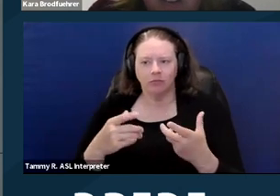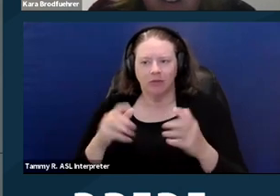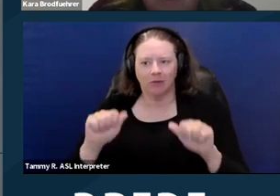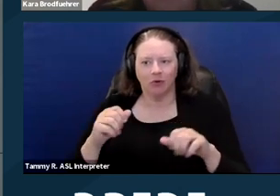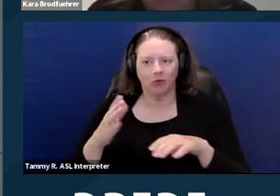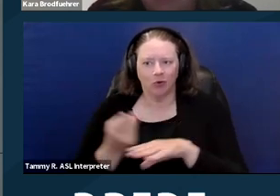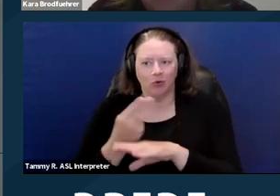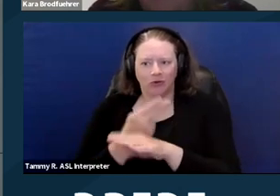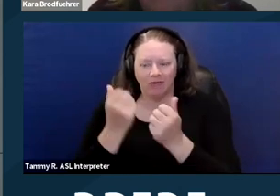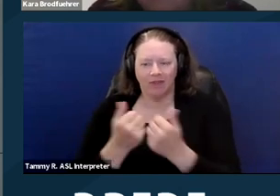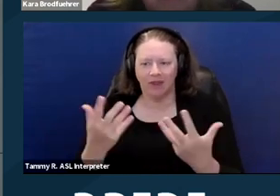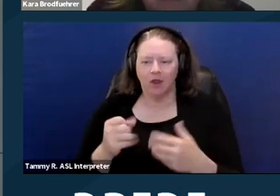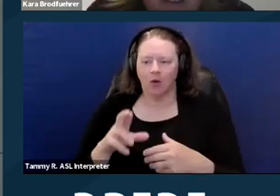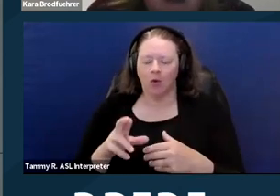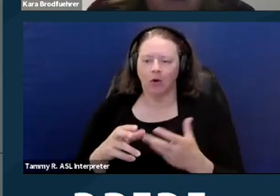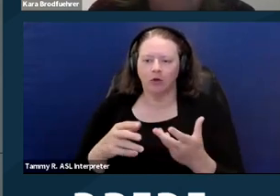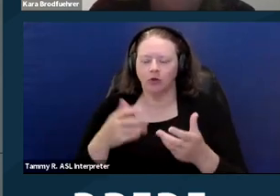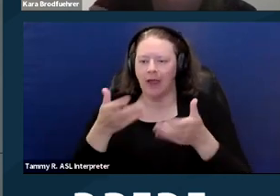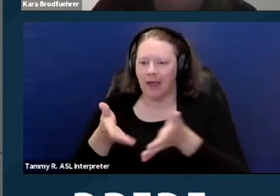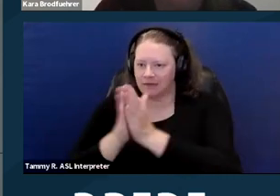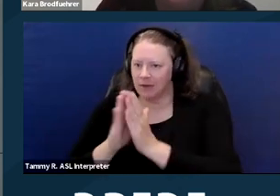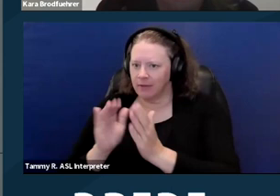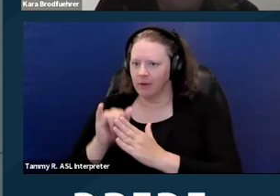and changing their policies. Next slide.